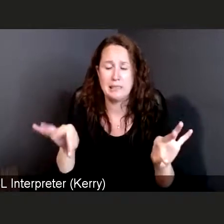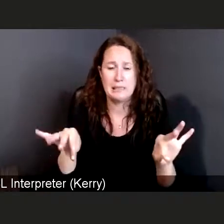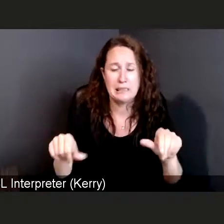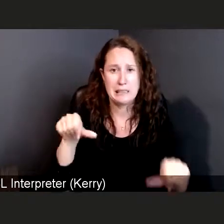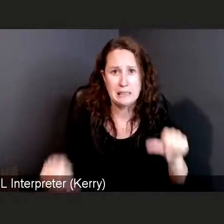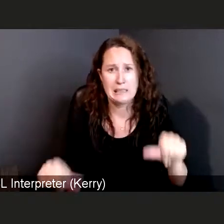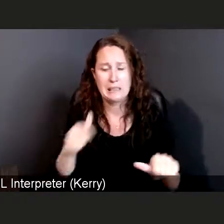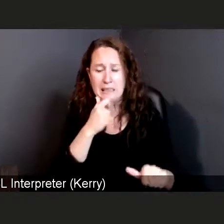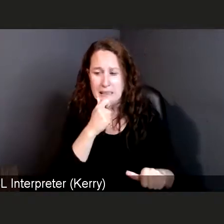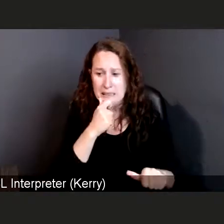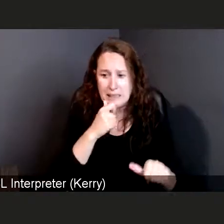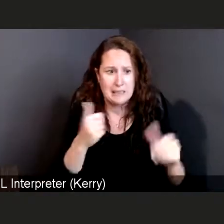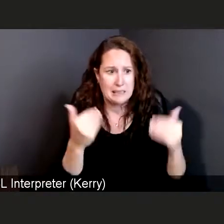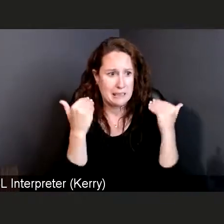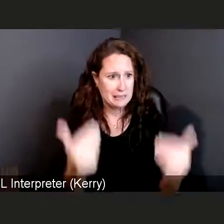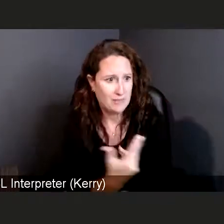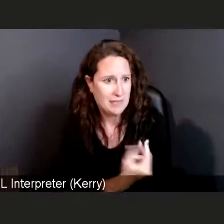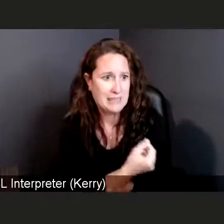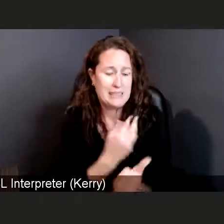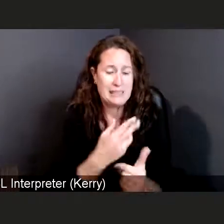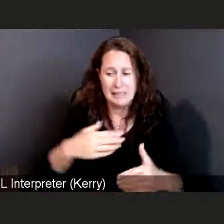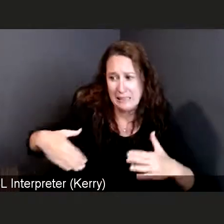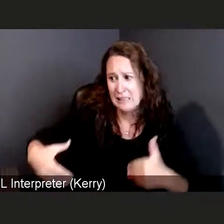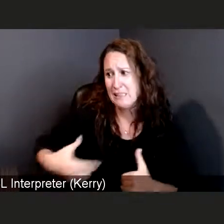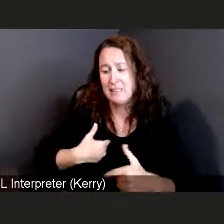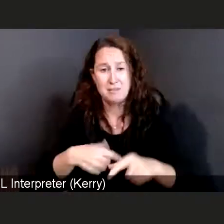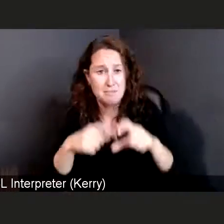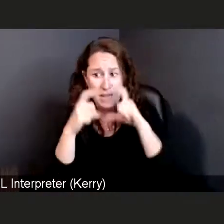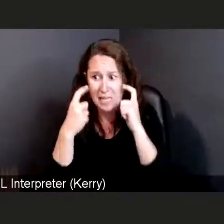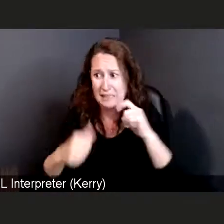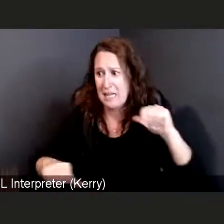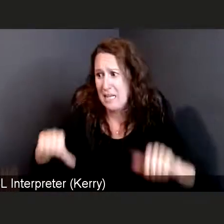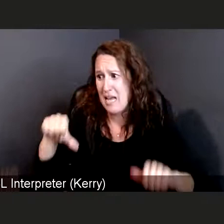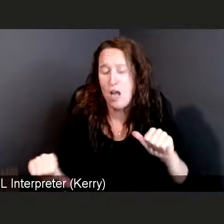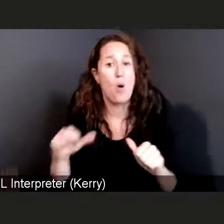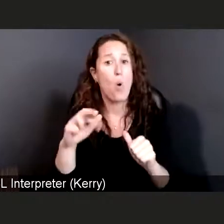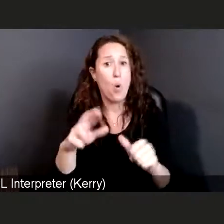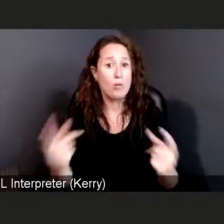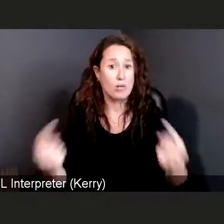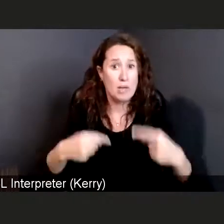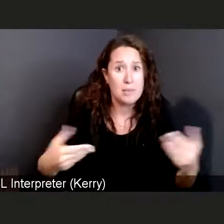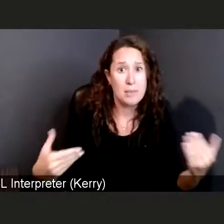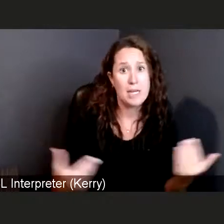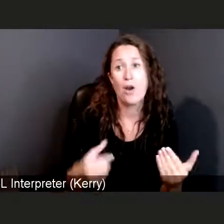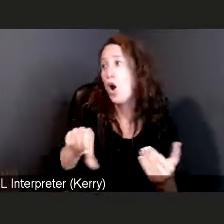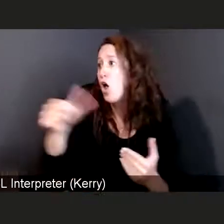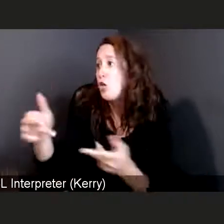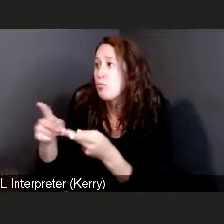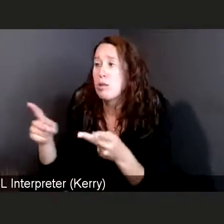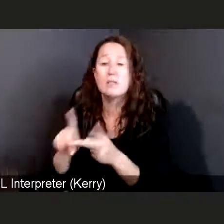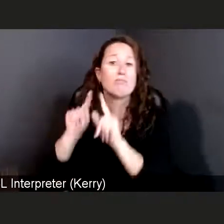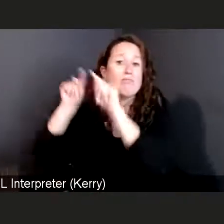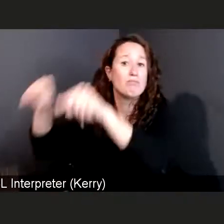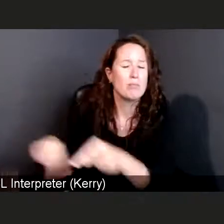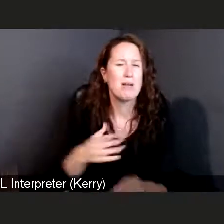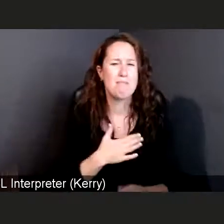whether to do those things, or whether to choose Beebe healthcare or someplace else, it is my hope that you choose to wear a mask,